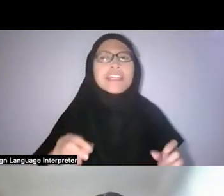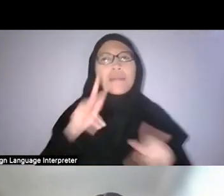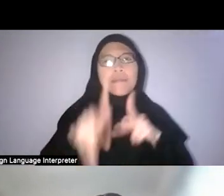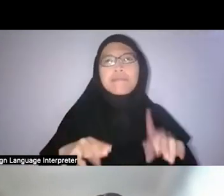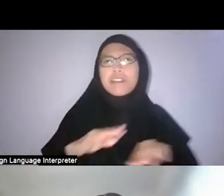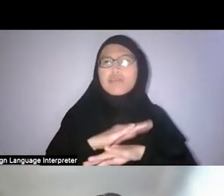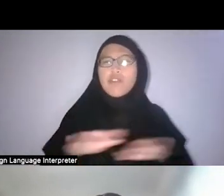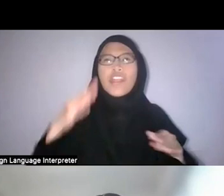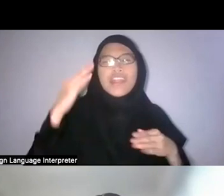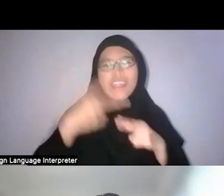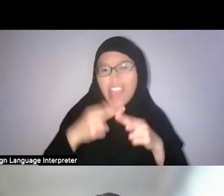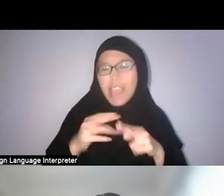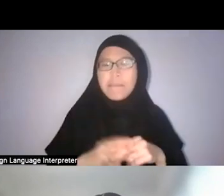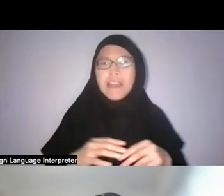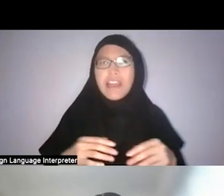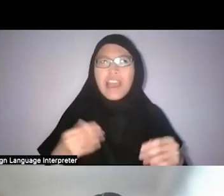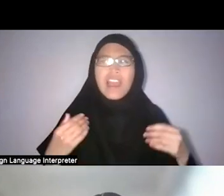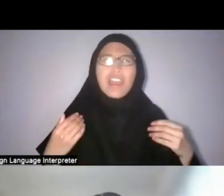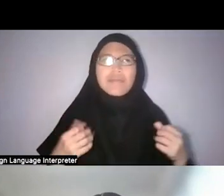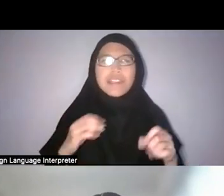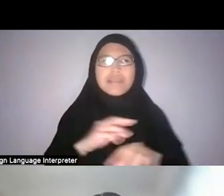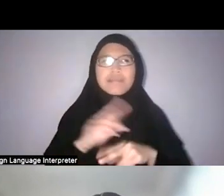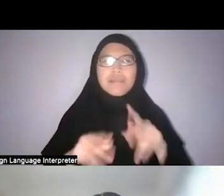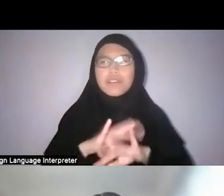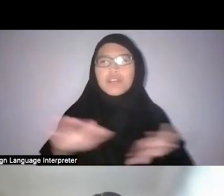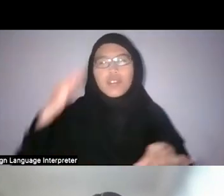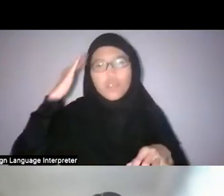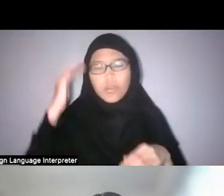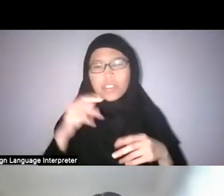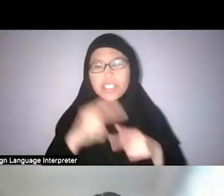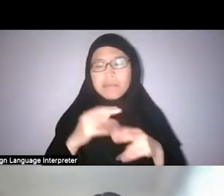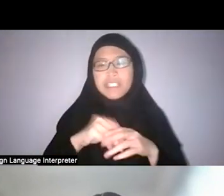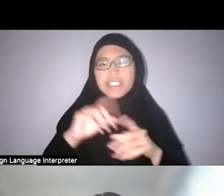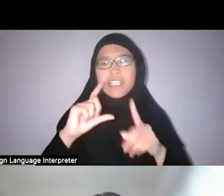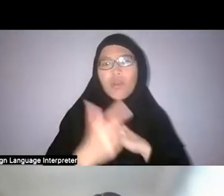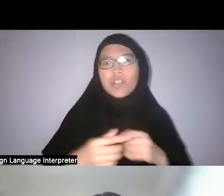And this also came from people like pawangs and also healers who were helping the colonial authorities.